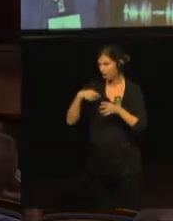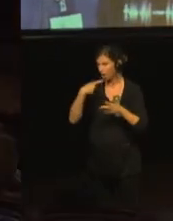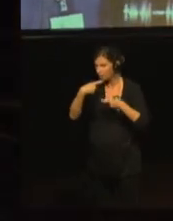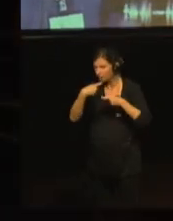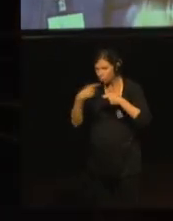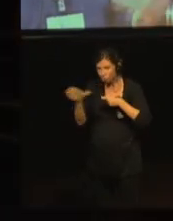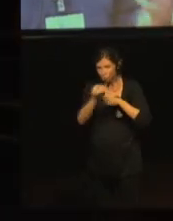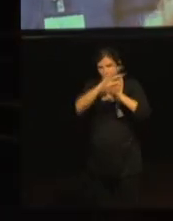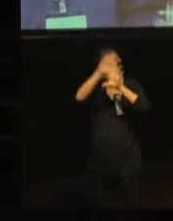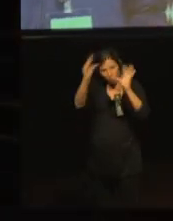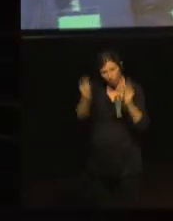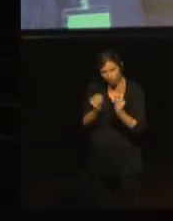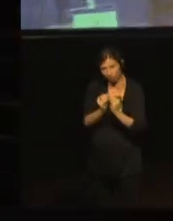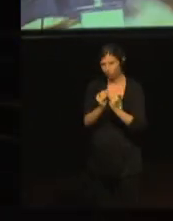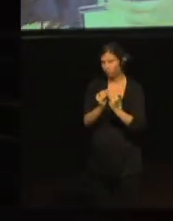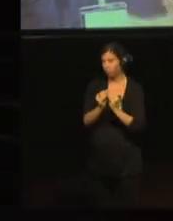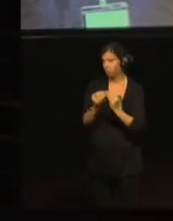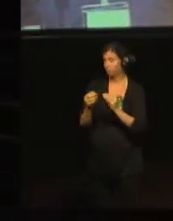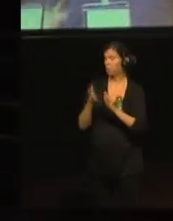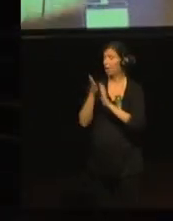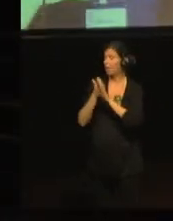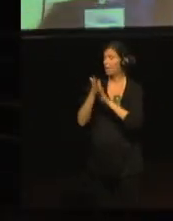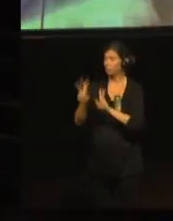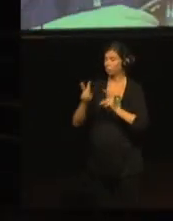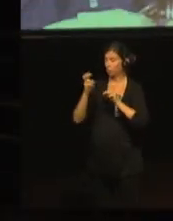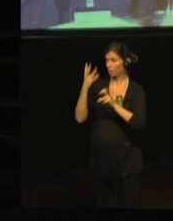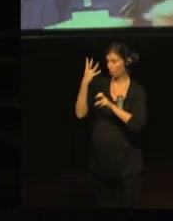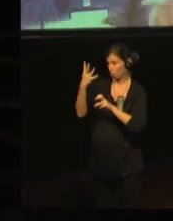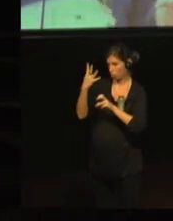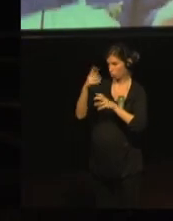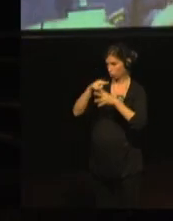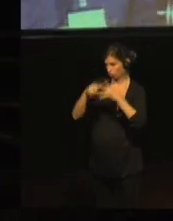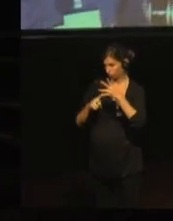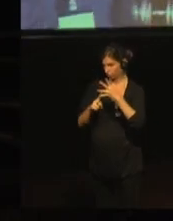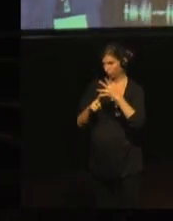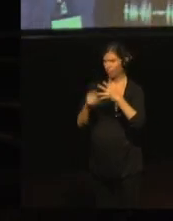like how many pages we wanted to put in and what kind of information.